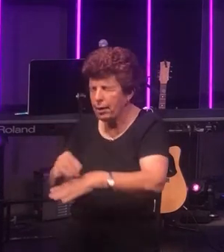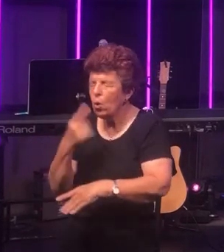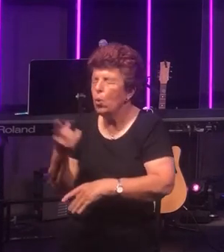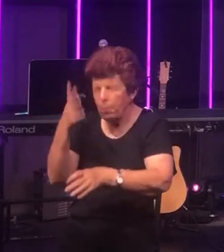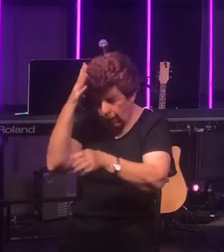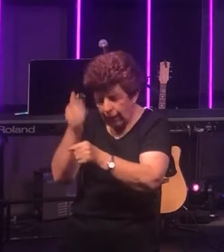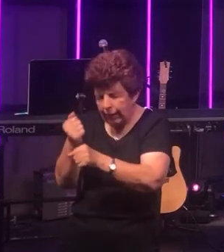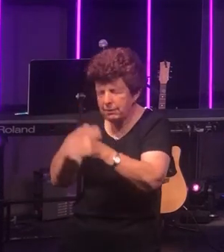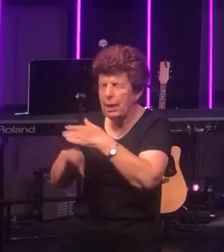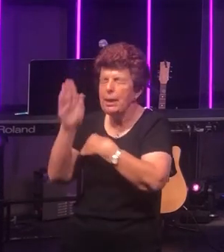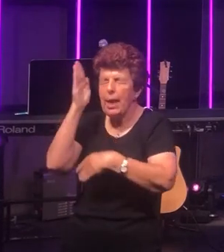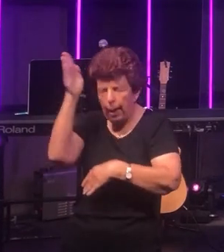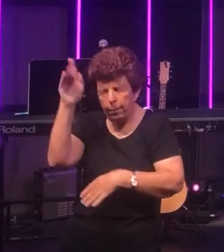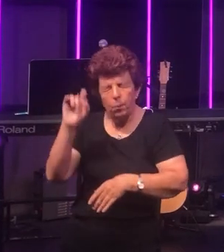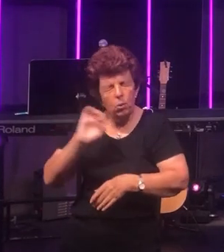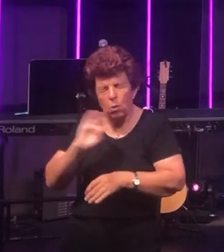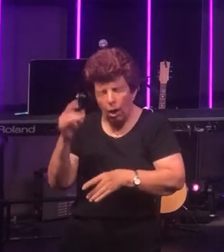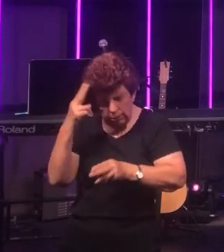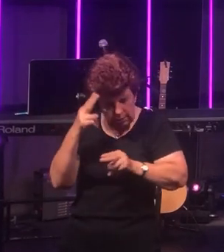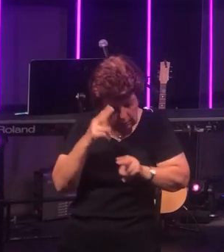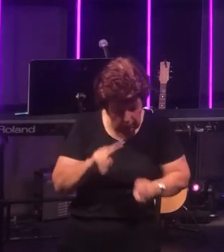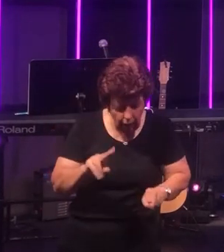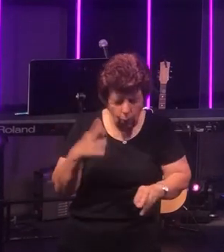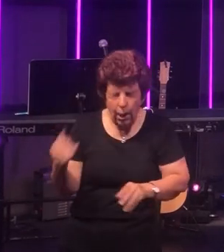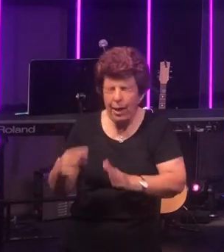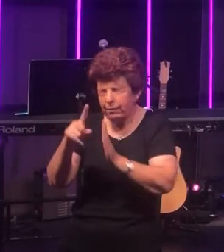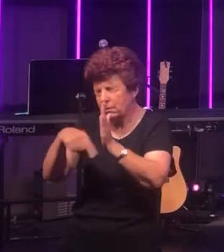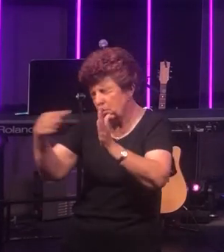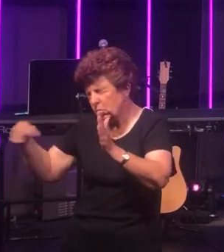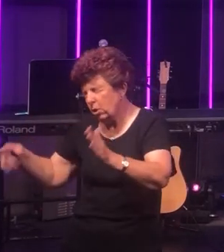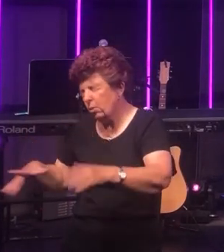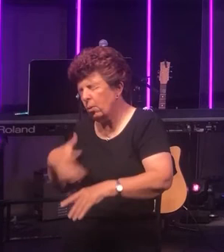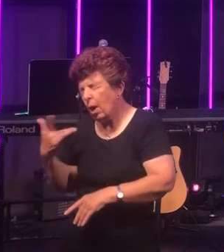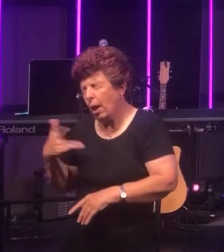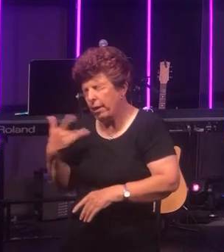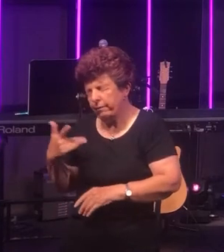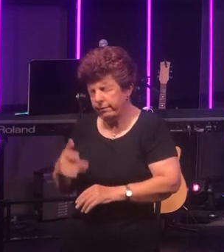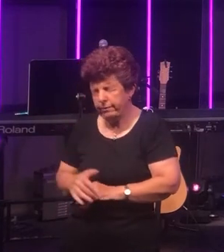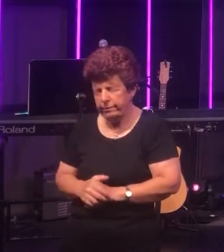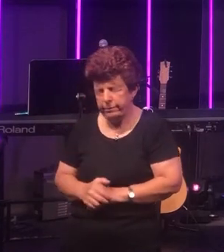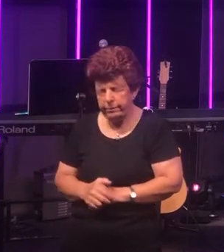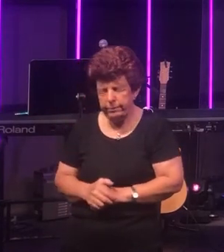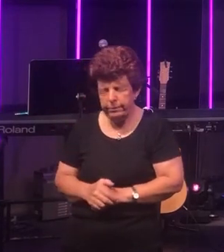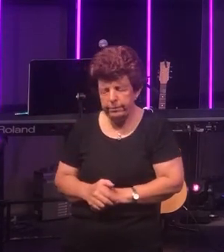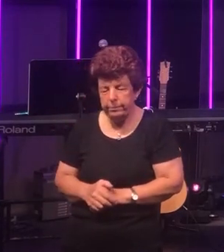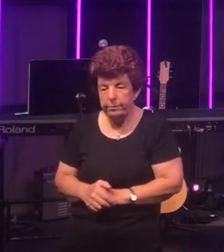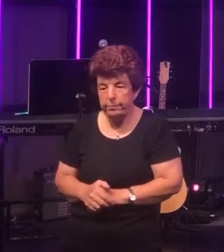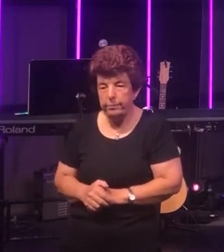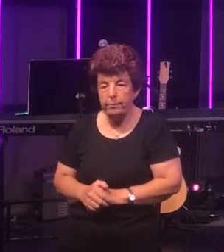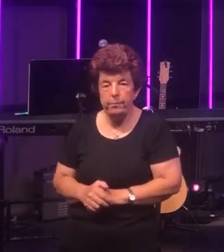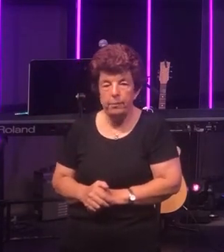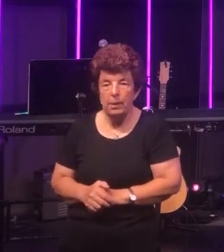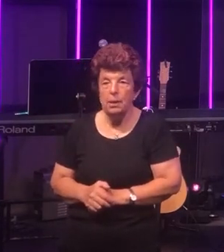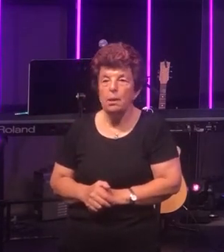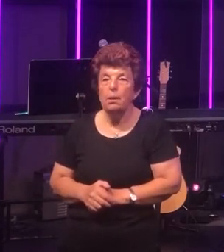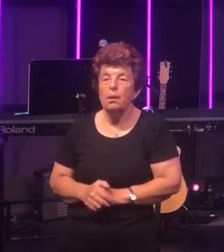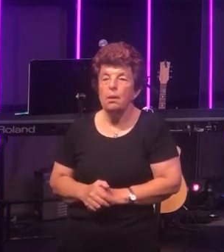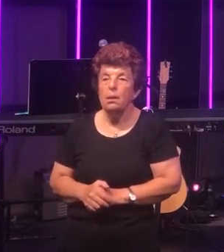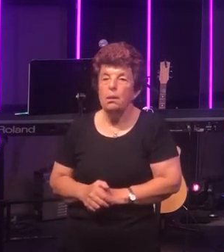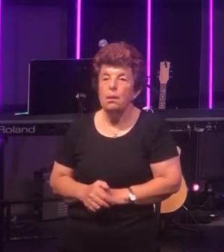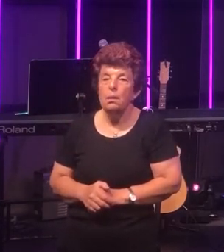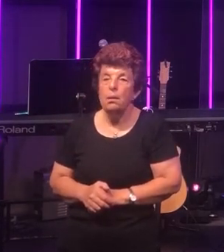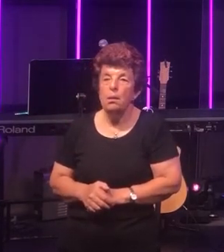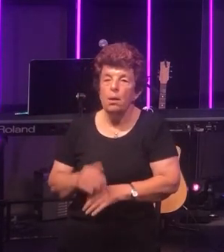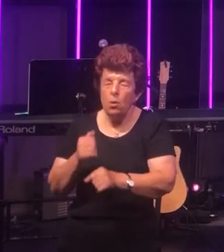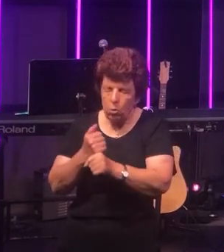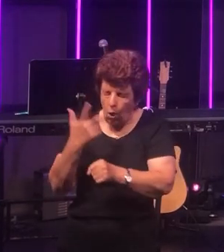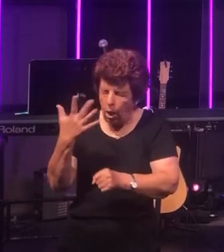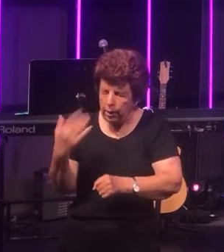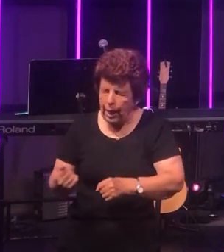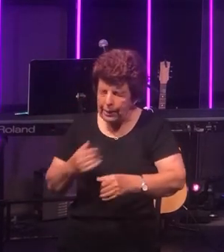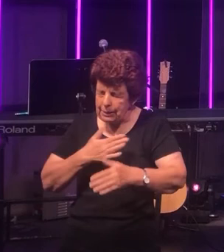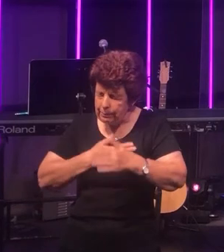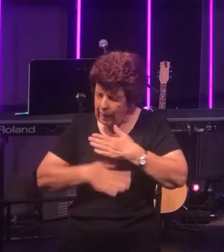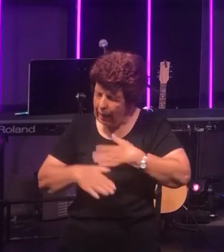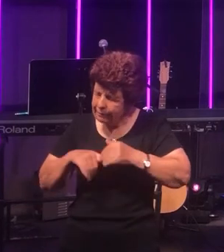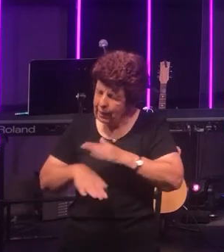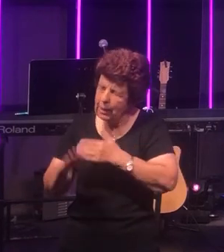perish but will have eternal everlasting life!" God has acted in love in sending